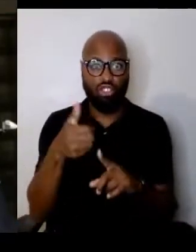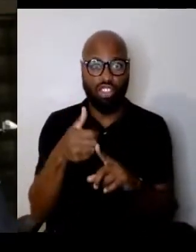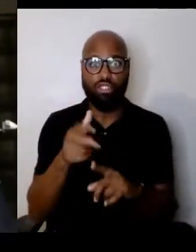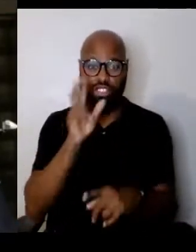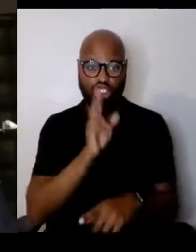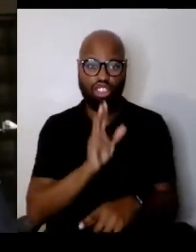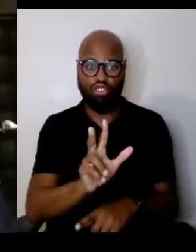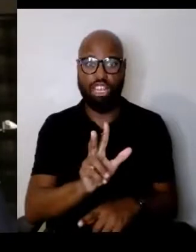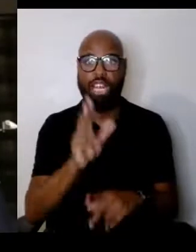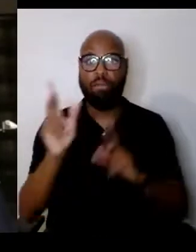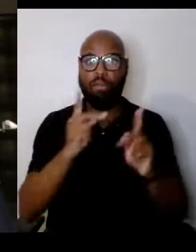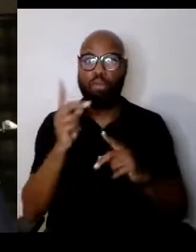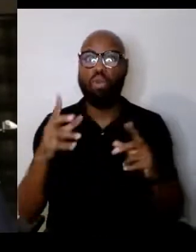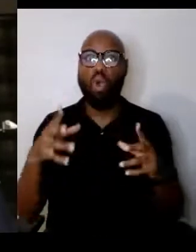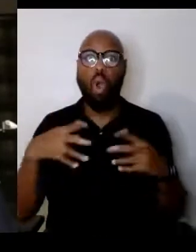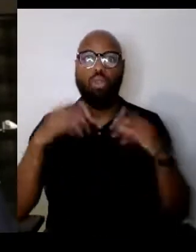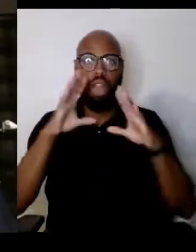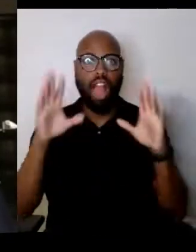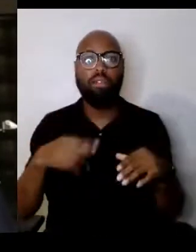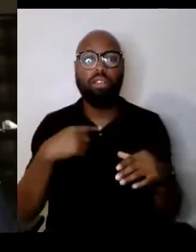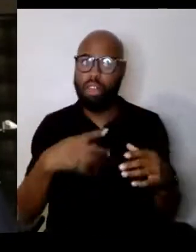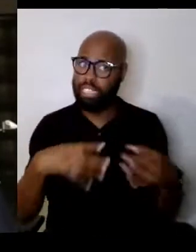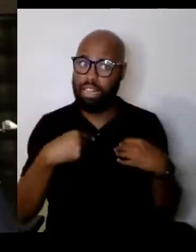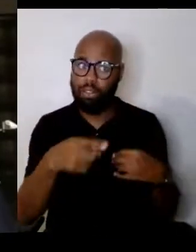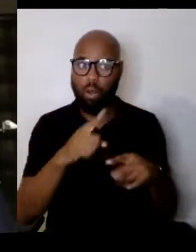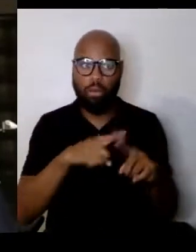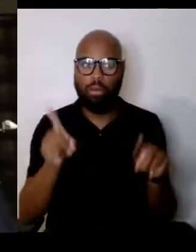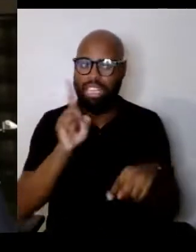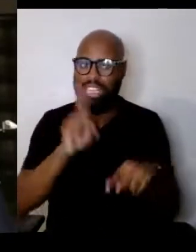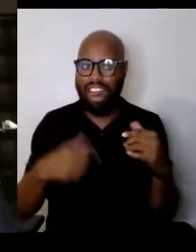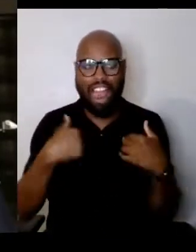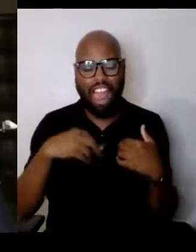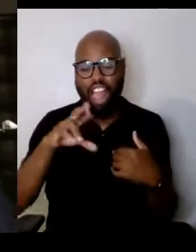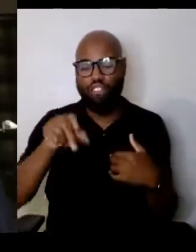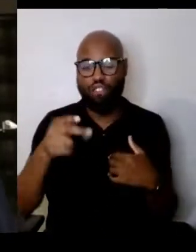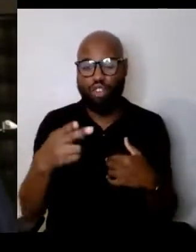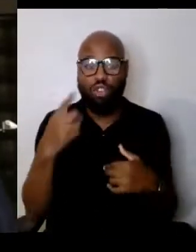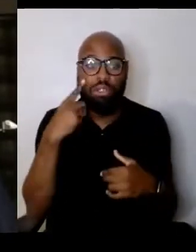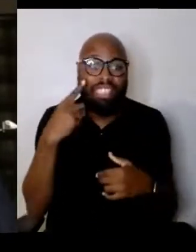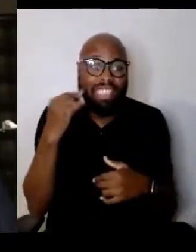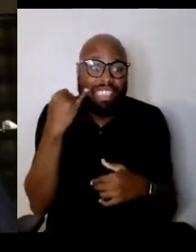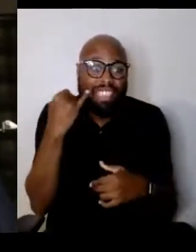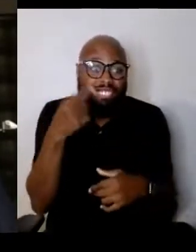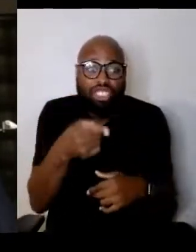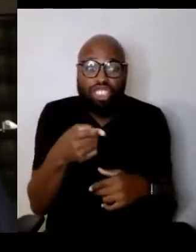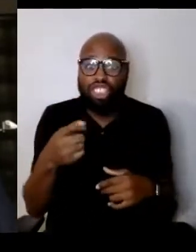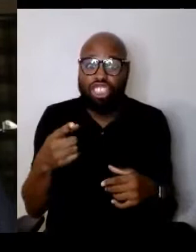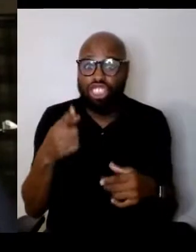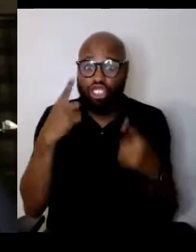"We'll take you but we can't have Ruth "because if she cries and the Nazis come in,